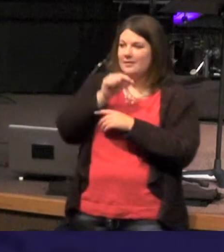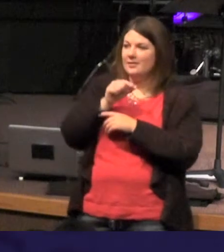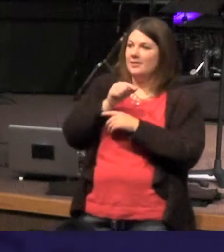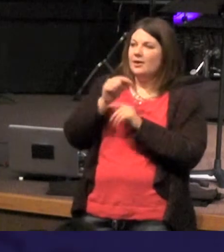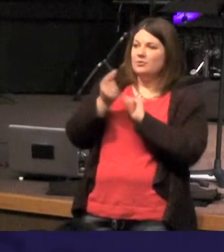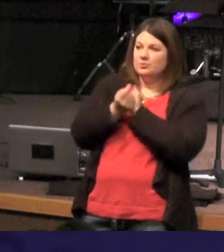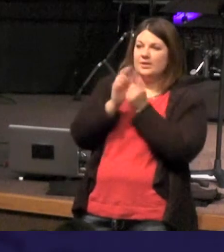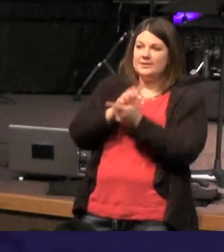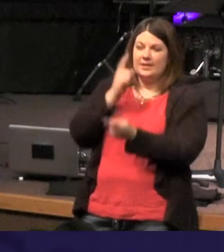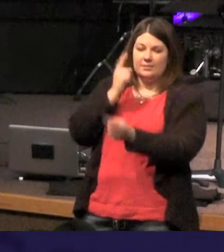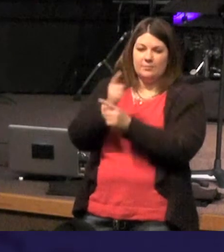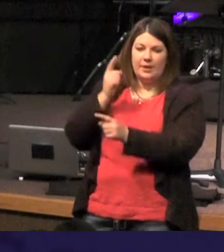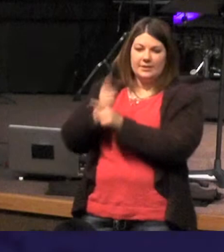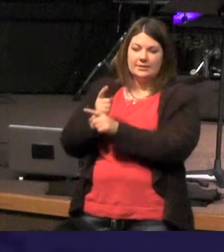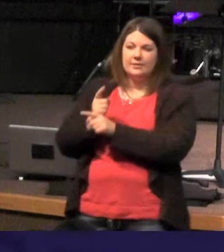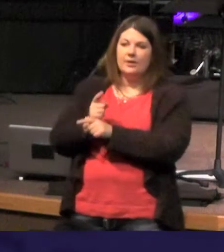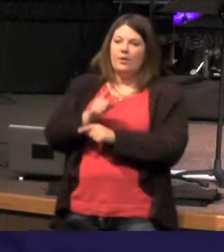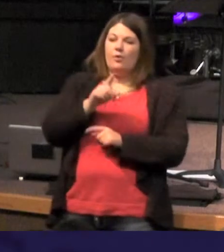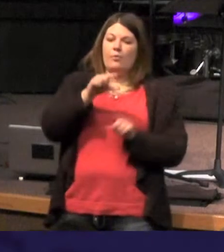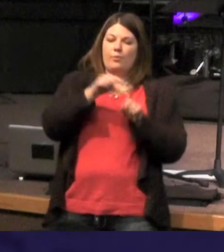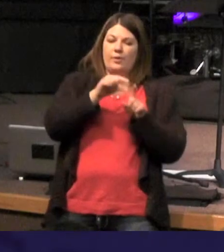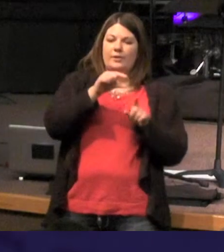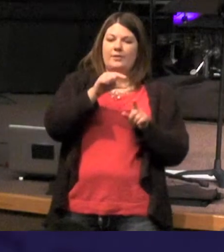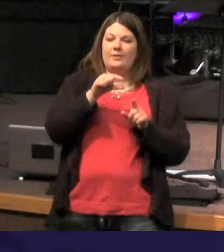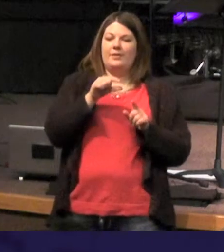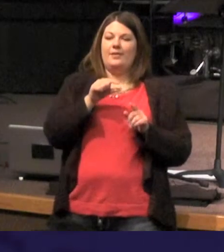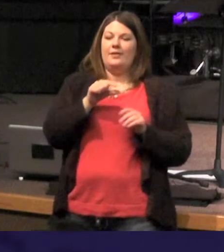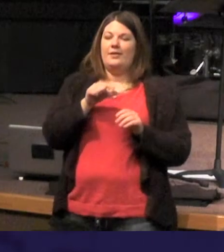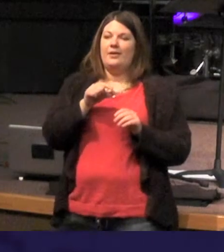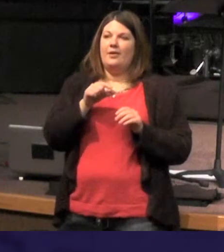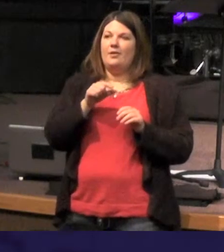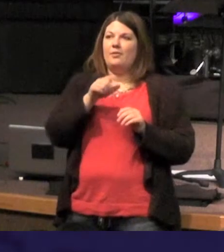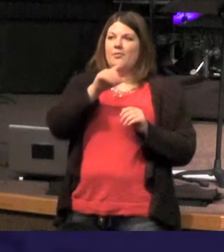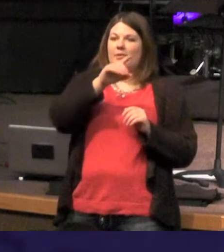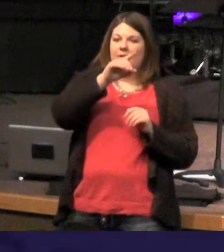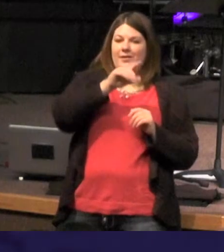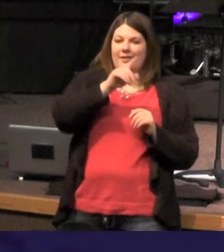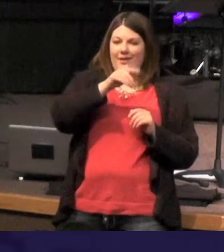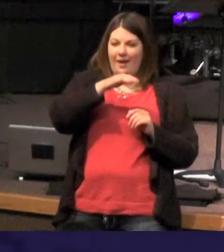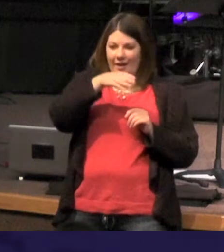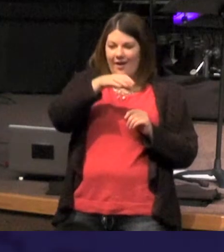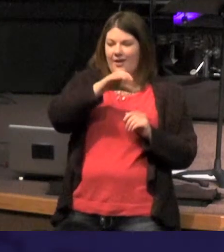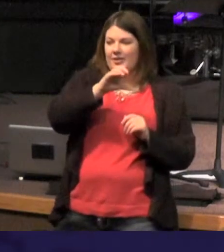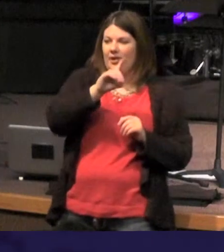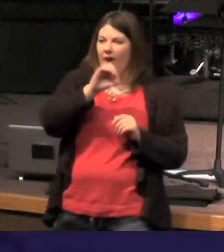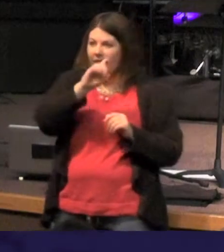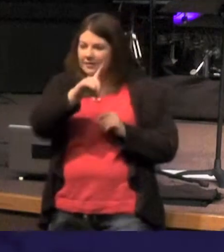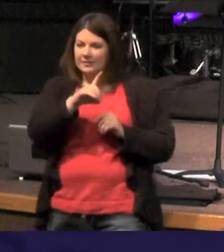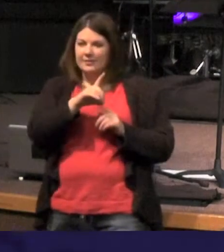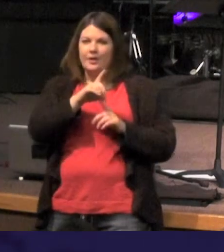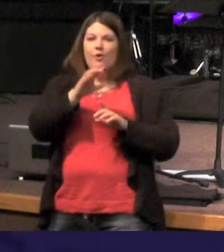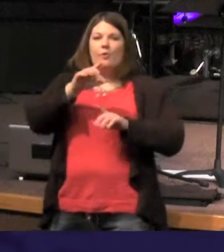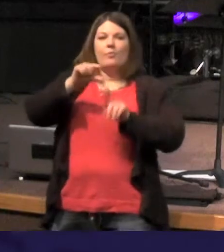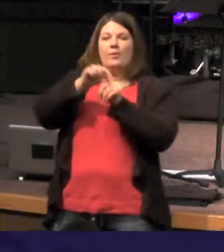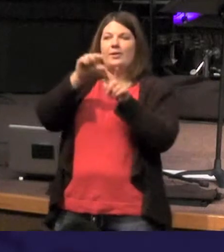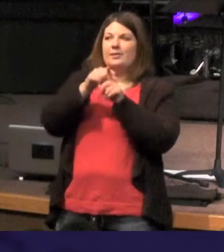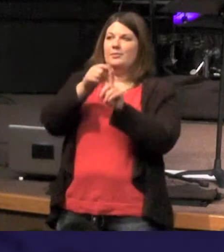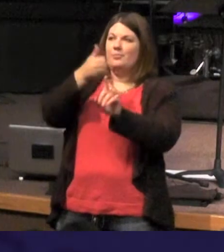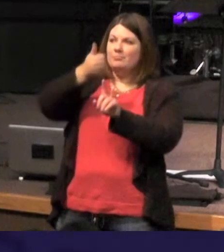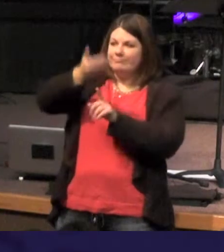us in the beginning was the Word the Word was with God and the Word was God - its God - in fact Cowell the one that writes that work for us